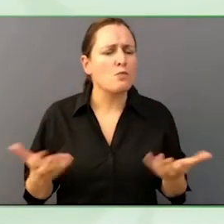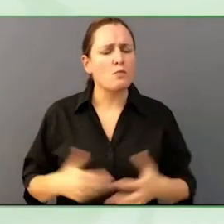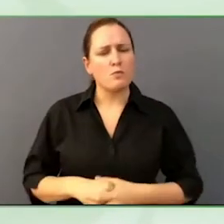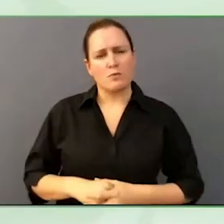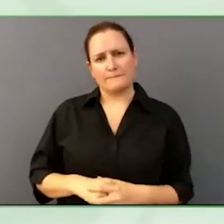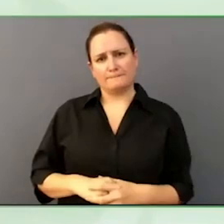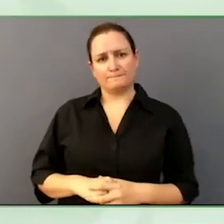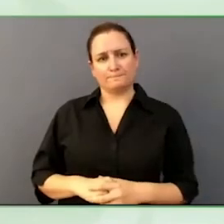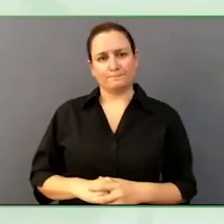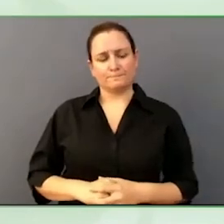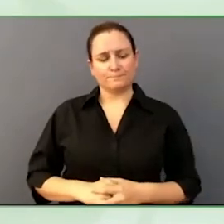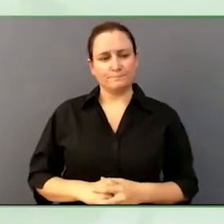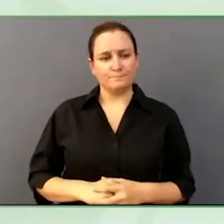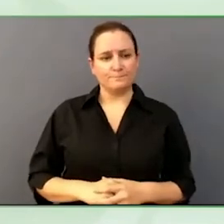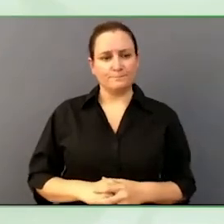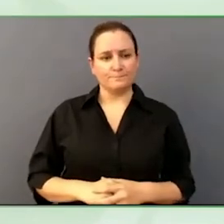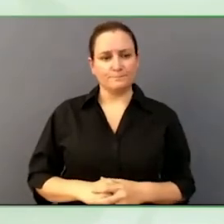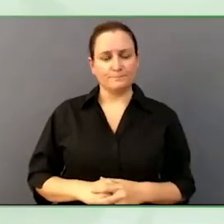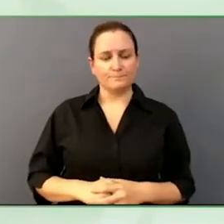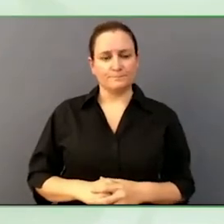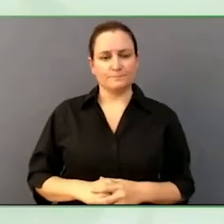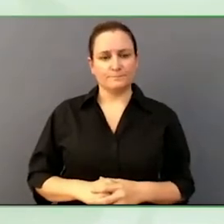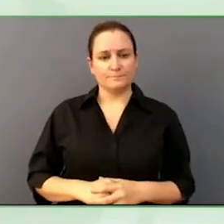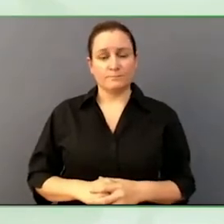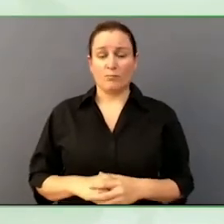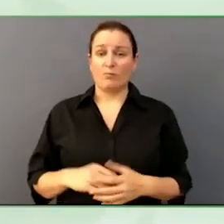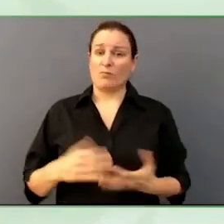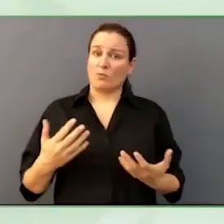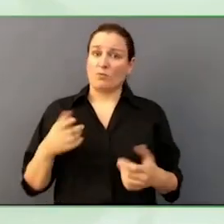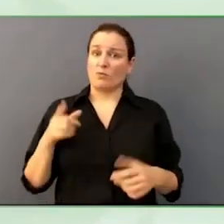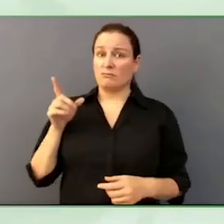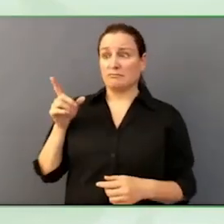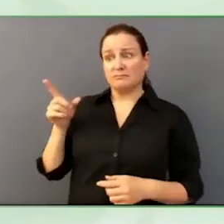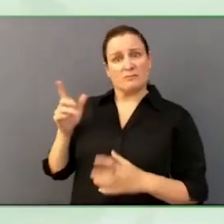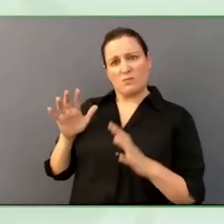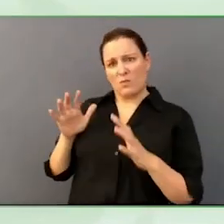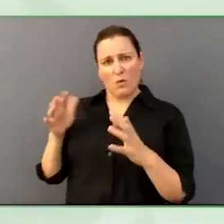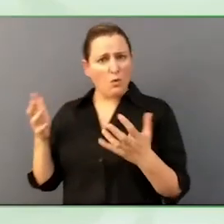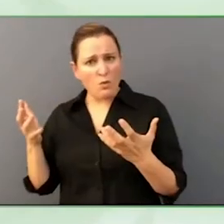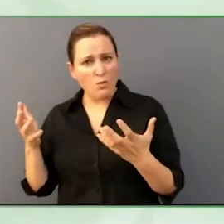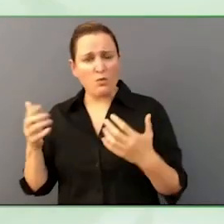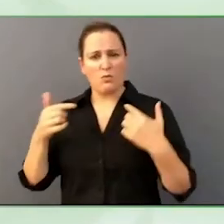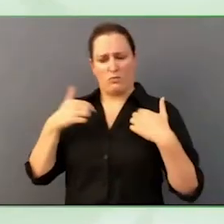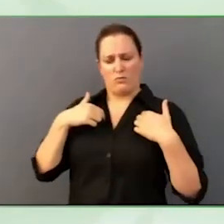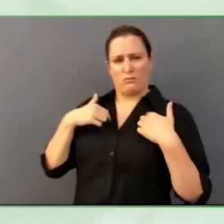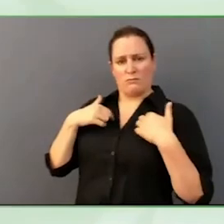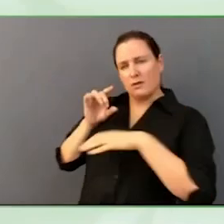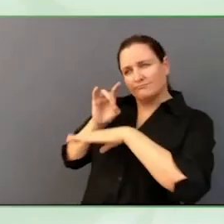It is probably part of the wider discussions in organisations, how